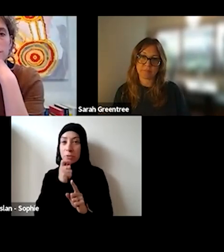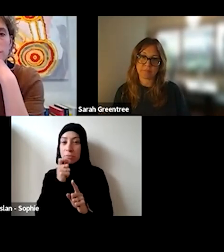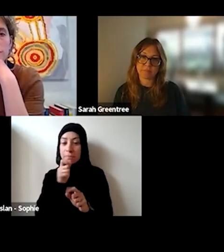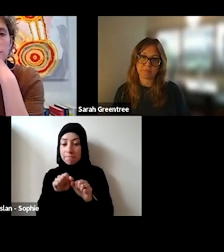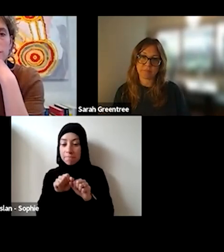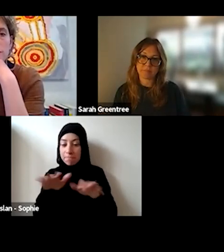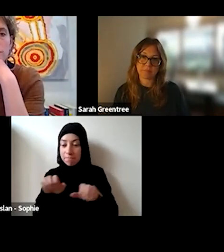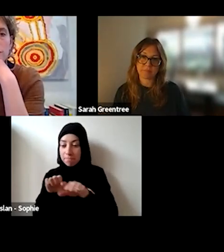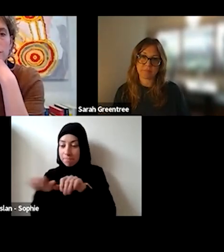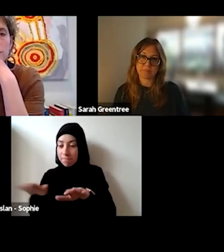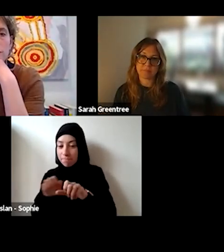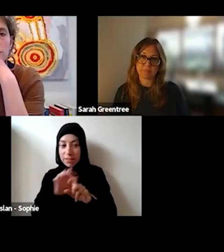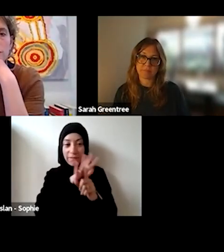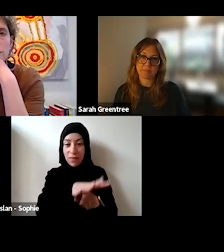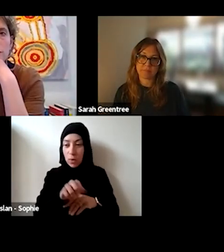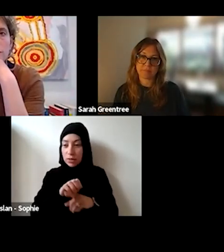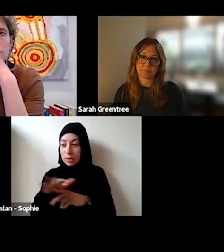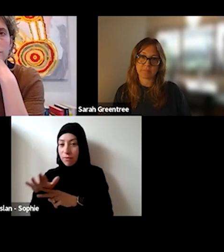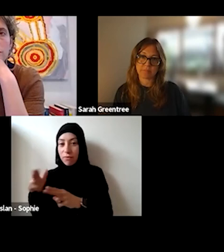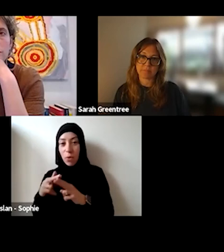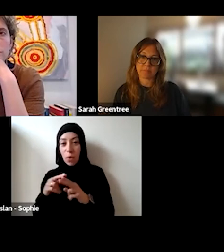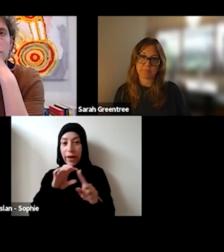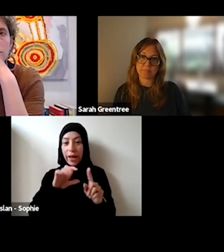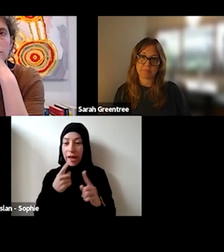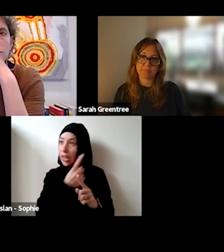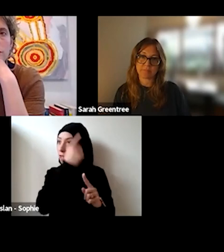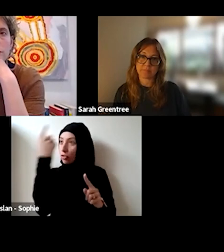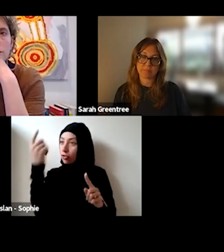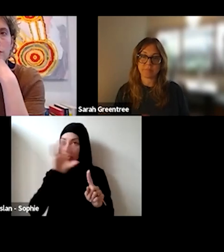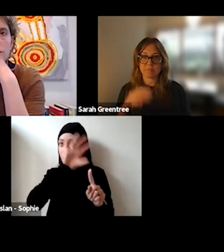either within its region, within its state or territory, or nationally, in terms of in